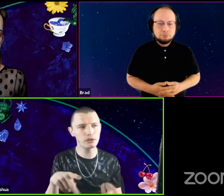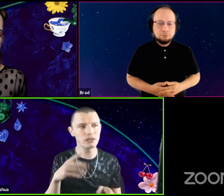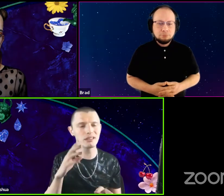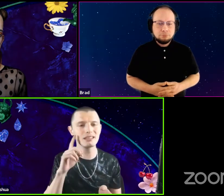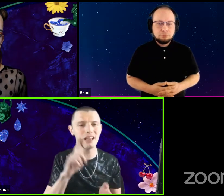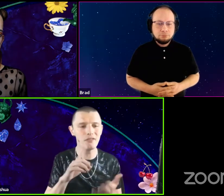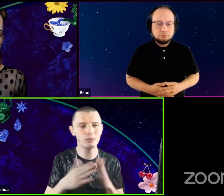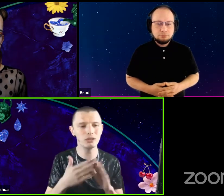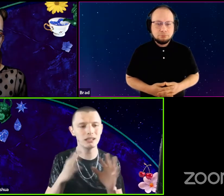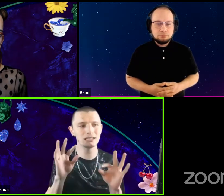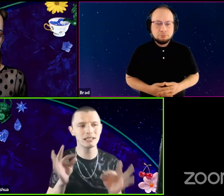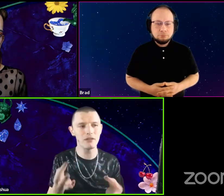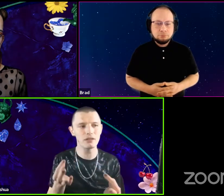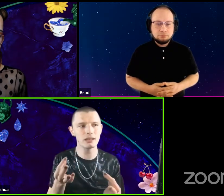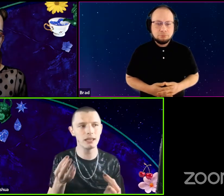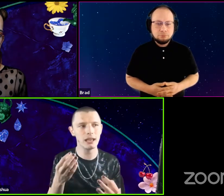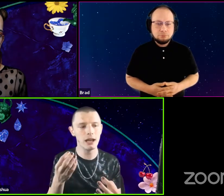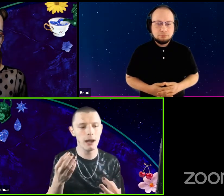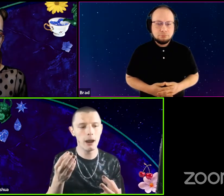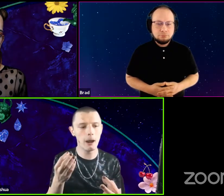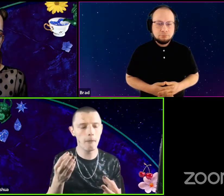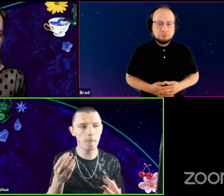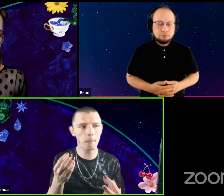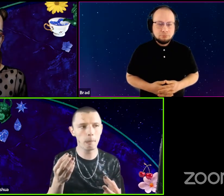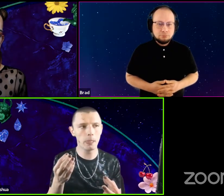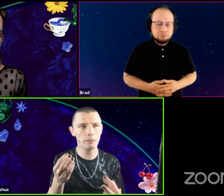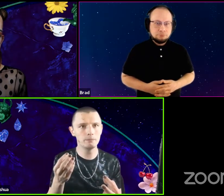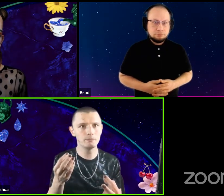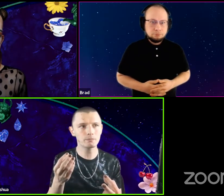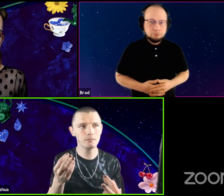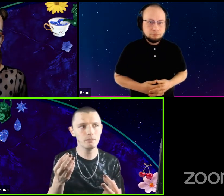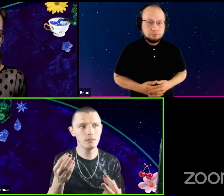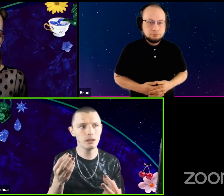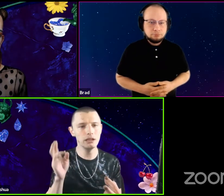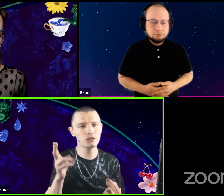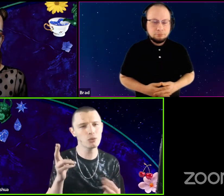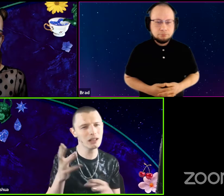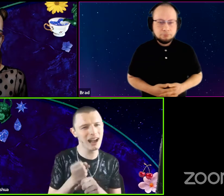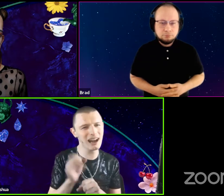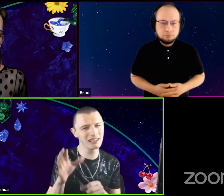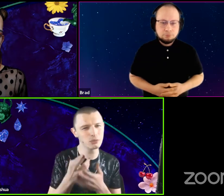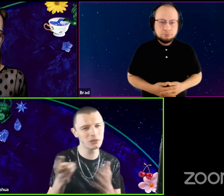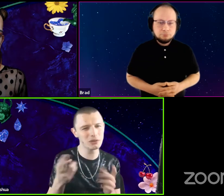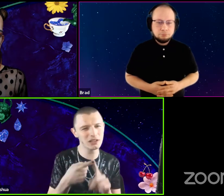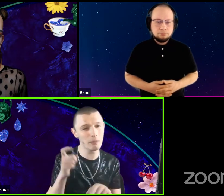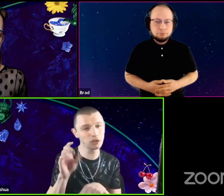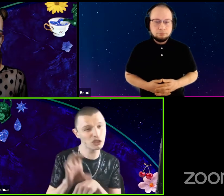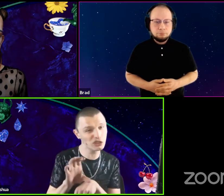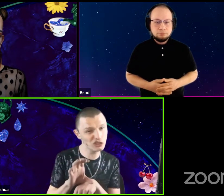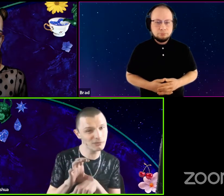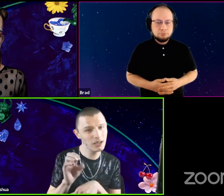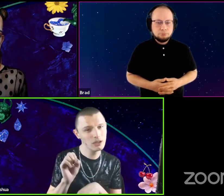The deaf community has definitely, um historically gotten its resources from the church.